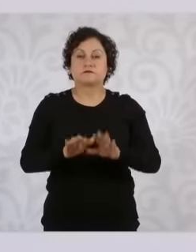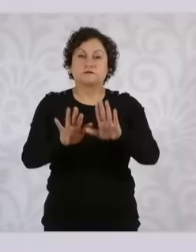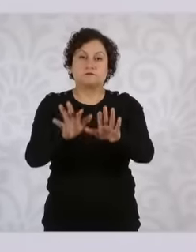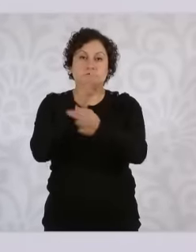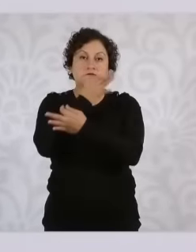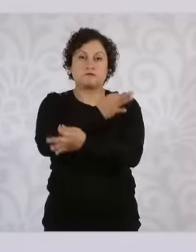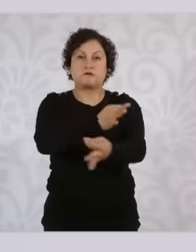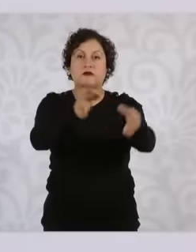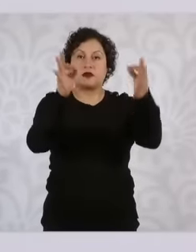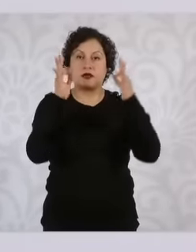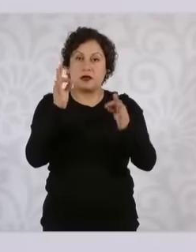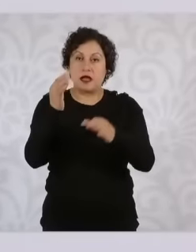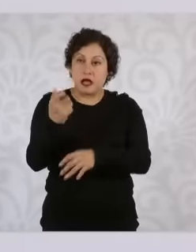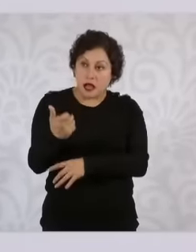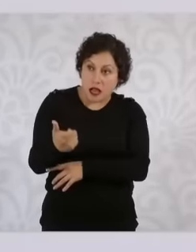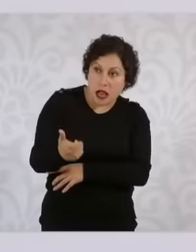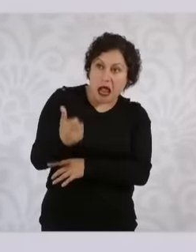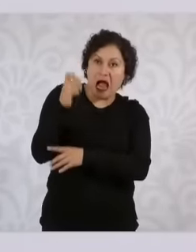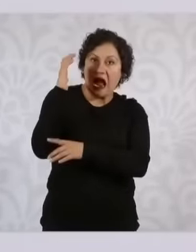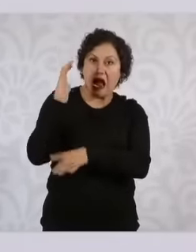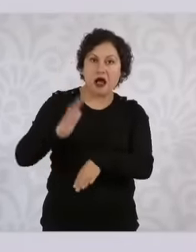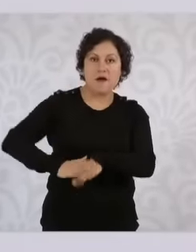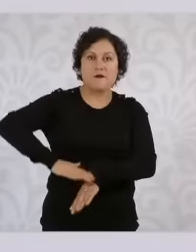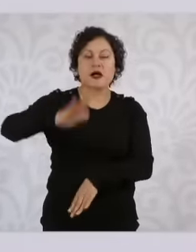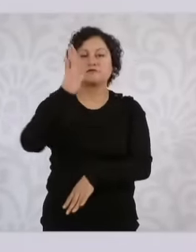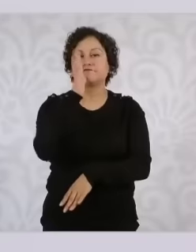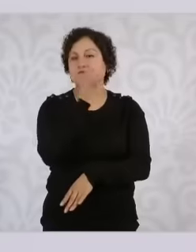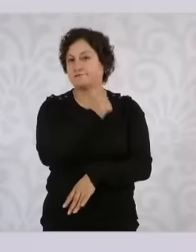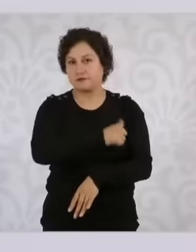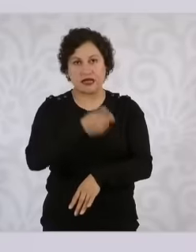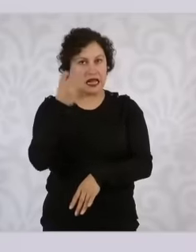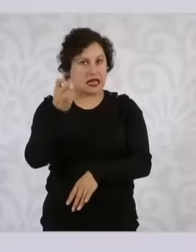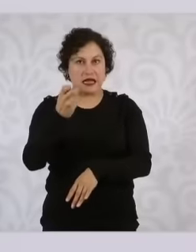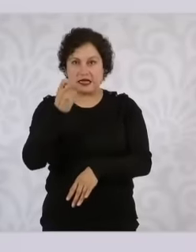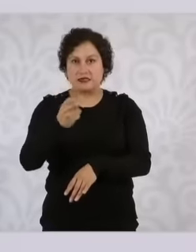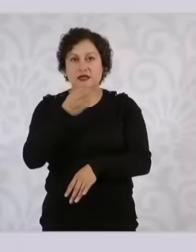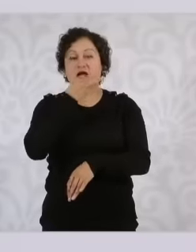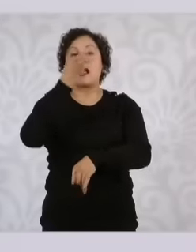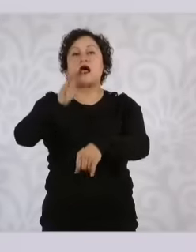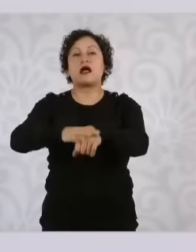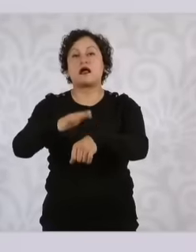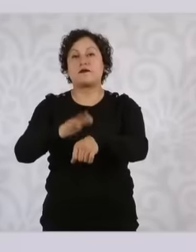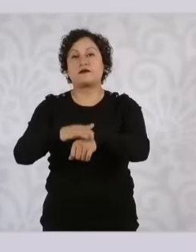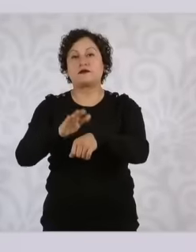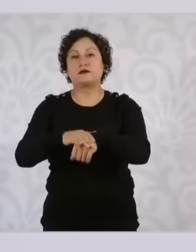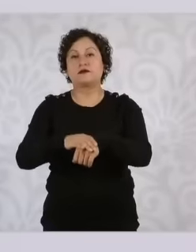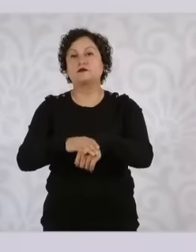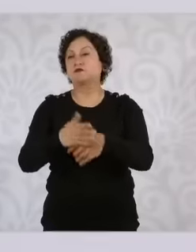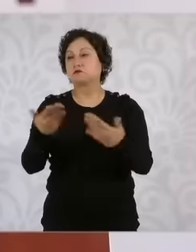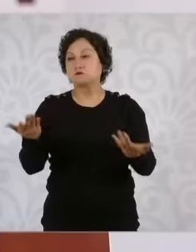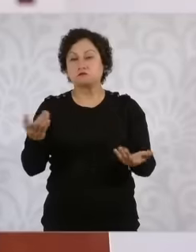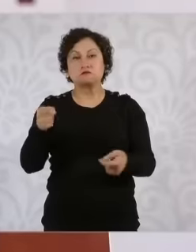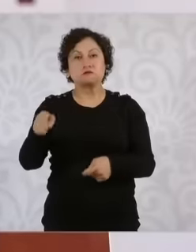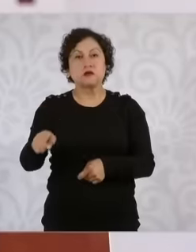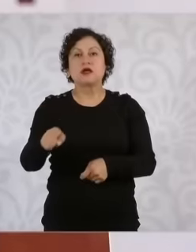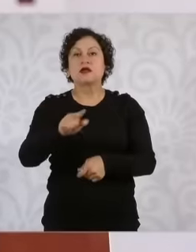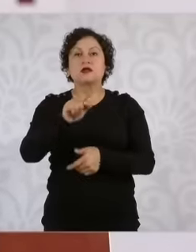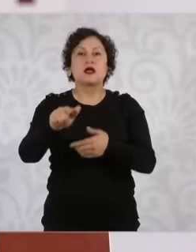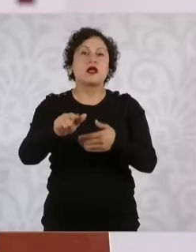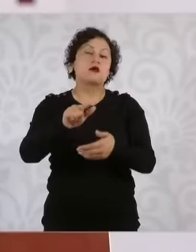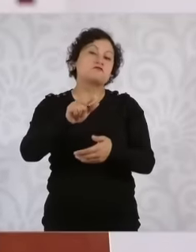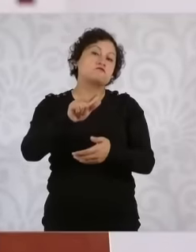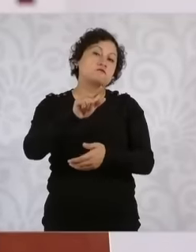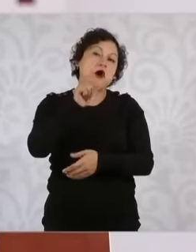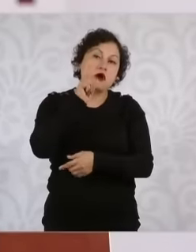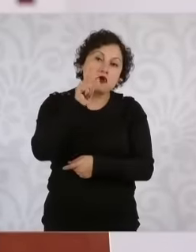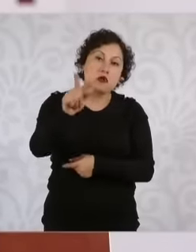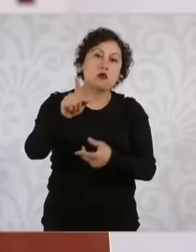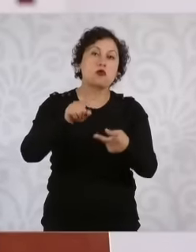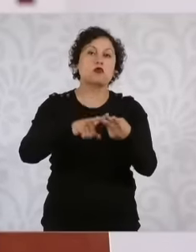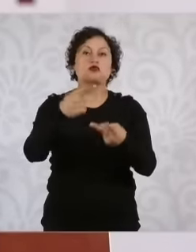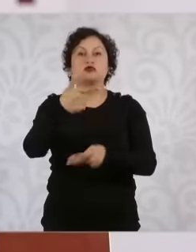that is important, more so than in real terms of the electricity rate for domestic gas and diesel and